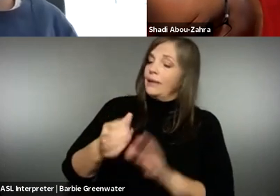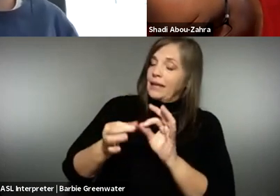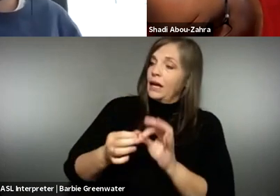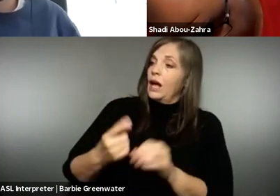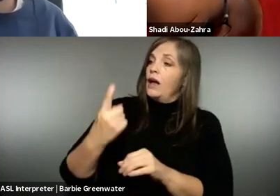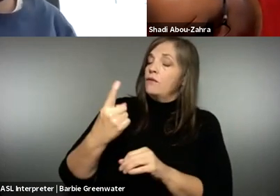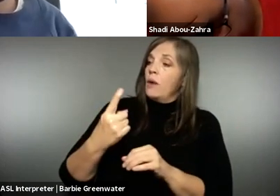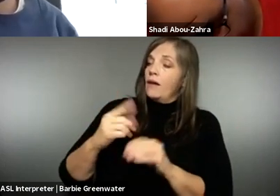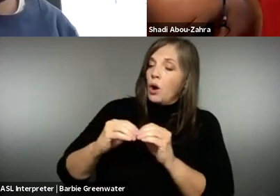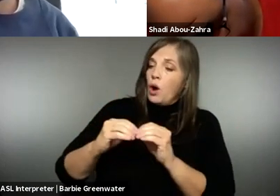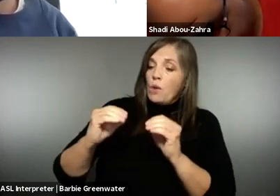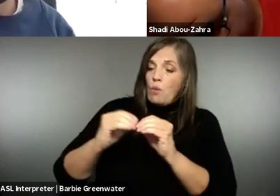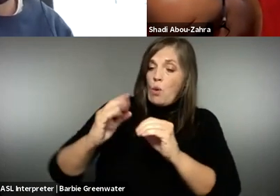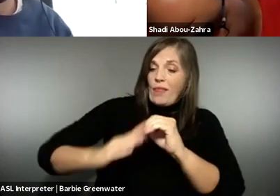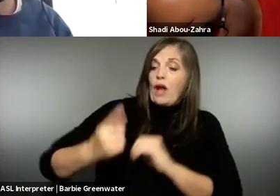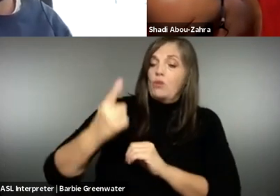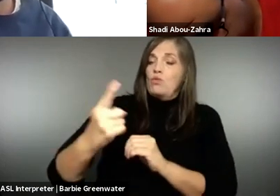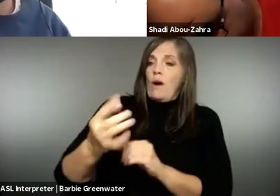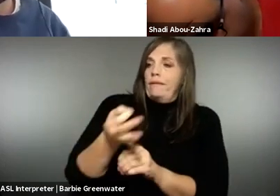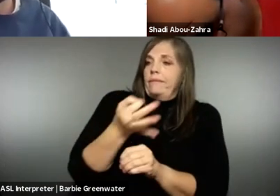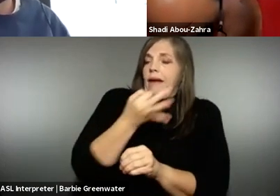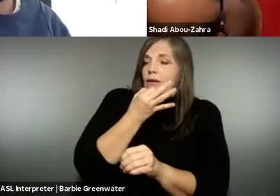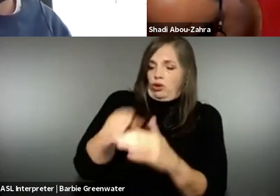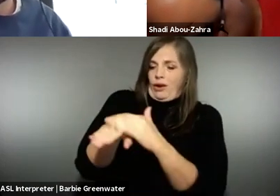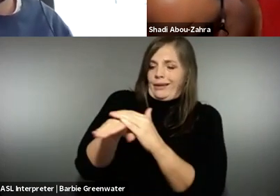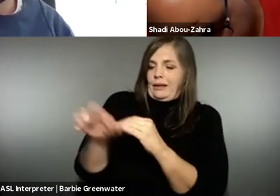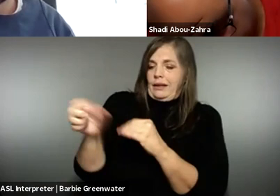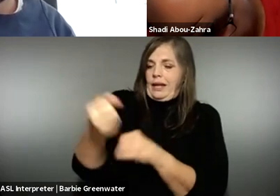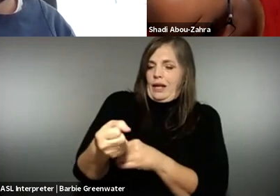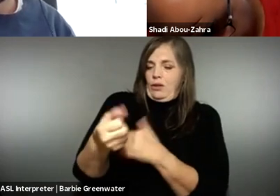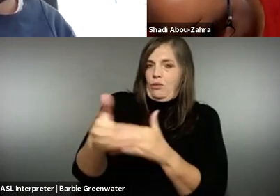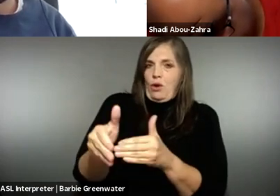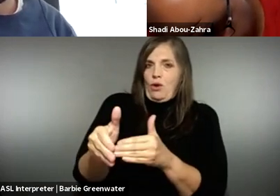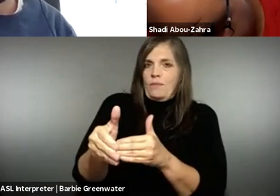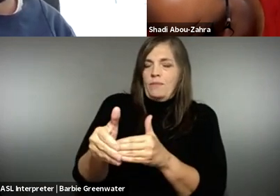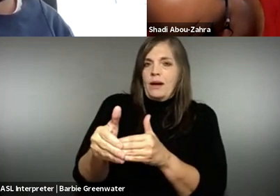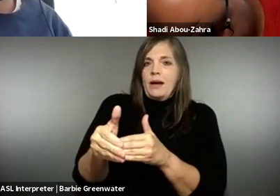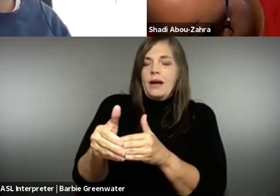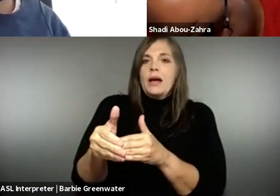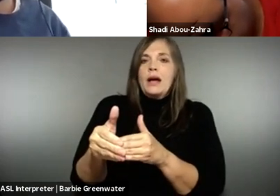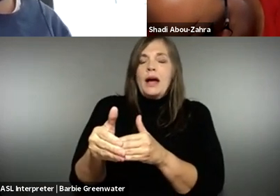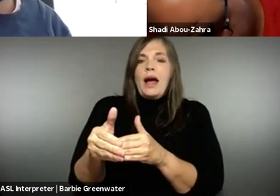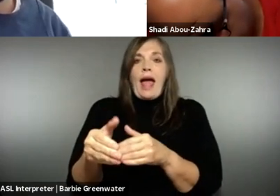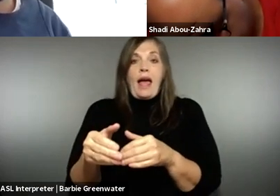I usually say that if you have more than one accessibility expert in the room, they don't -- they tend to disagree and then we put more of them